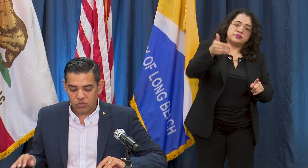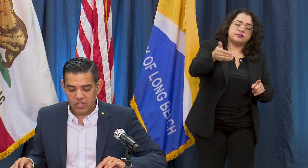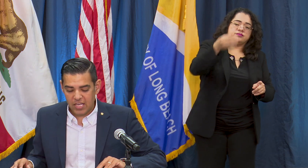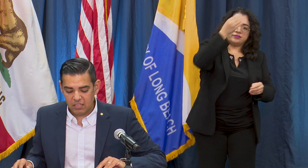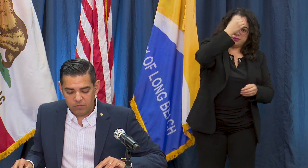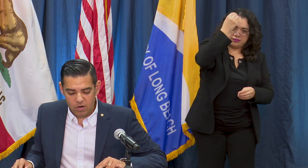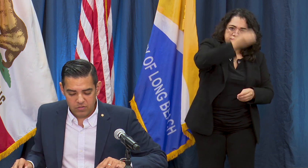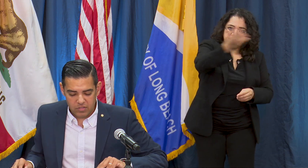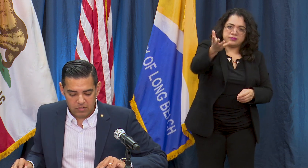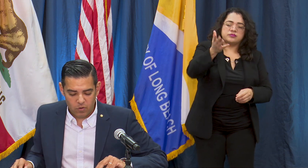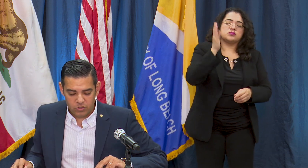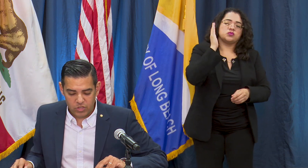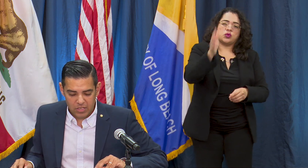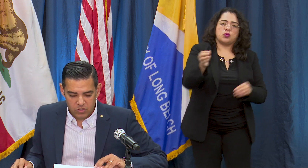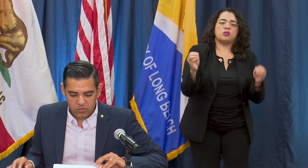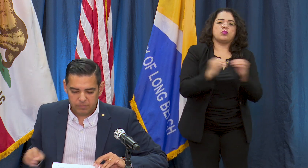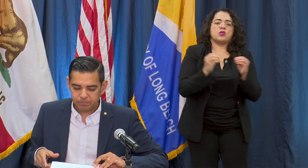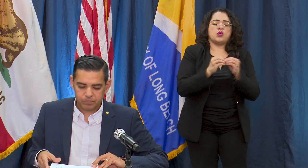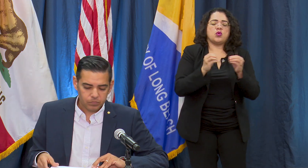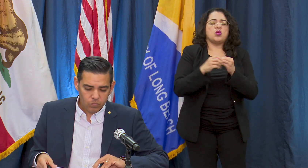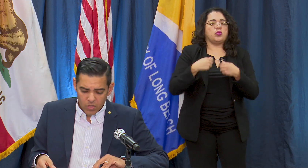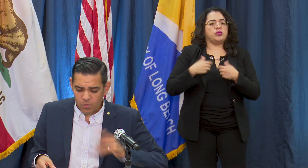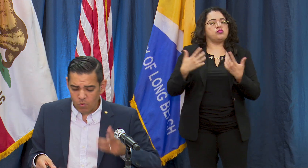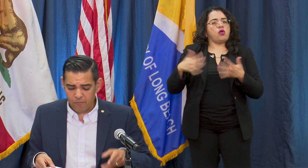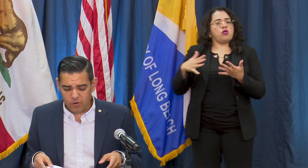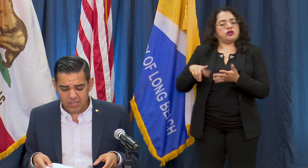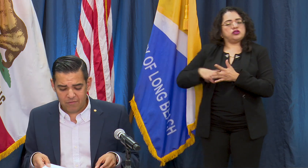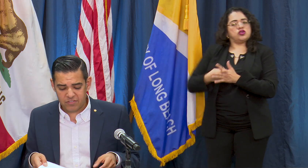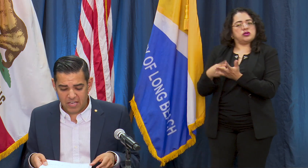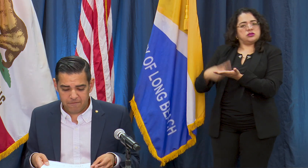you're seeing as far as changes, we want folks to have a